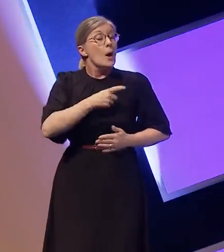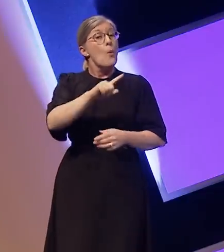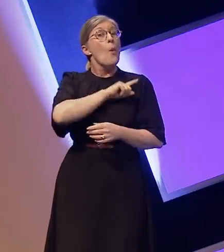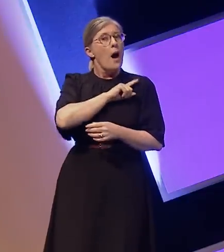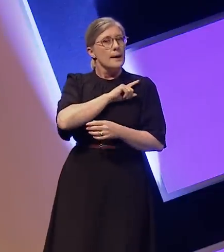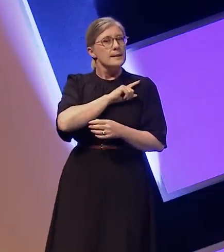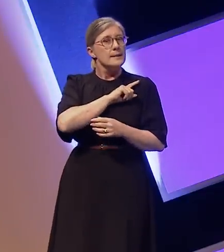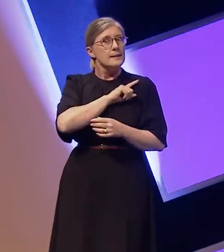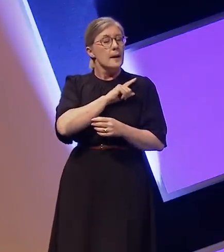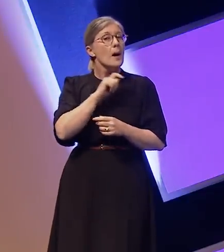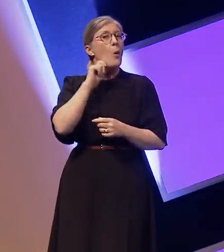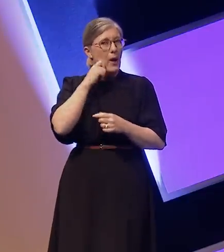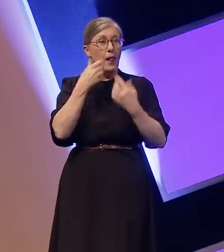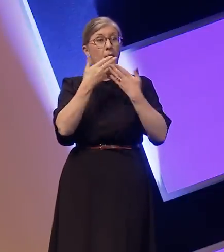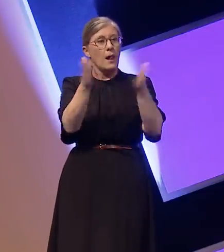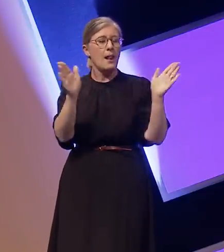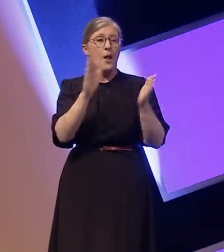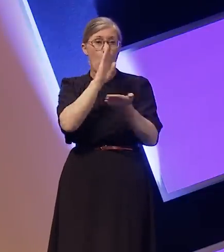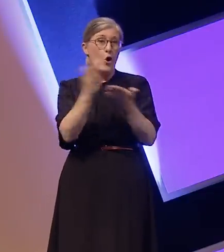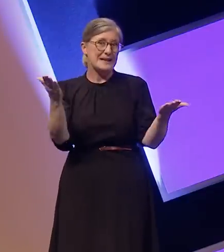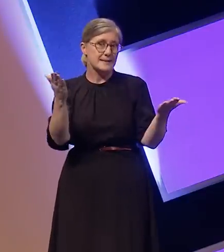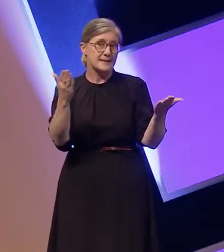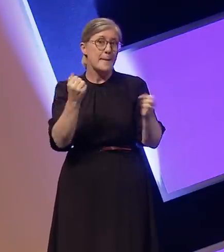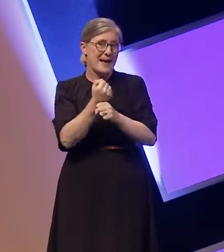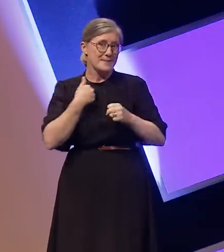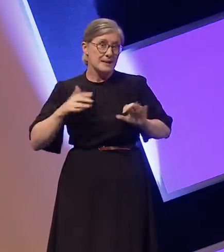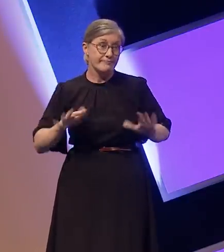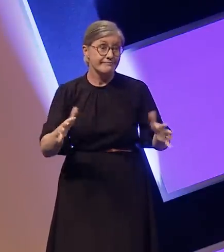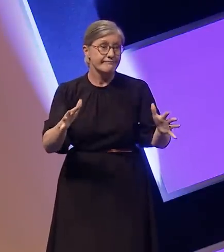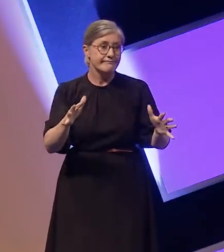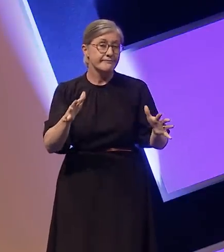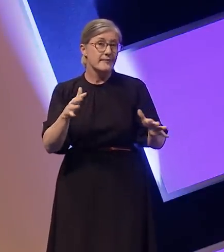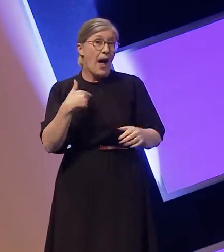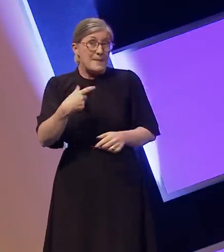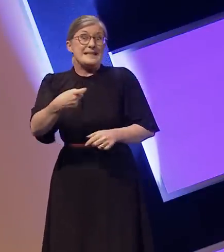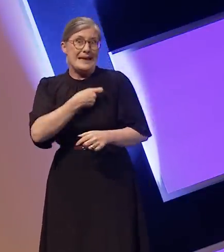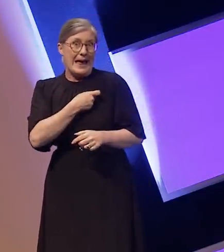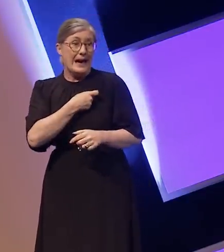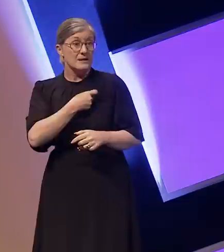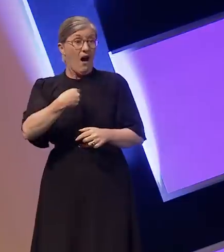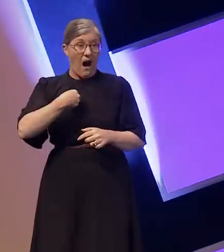honest I'm going to be. I'm scared to be the deaf actress standing here telling you the